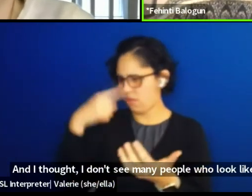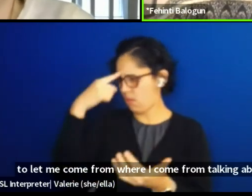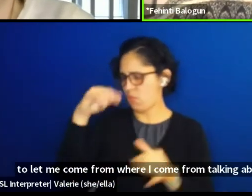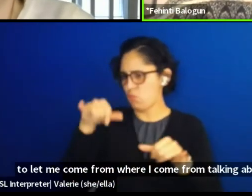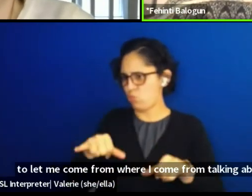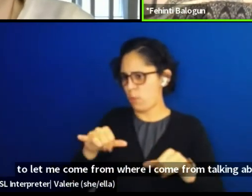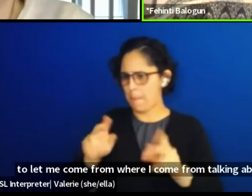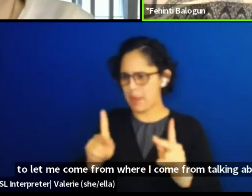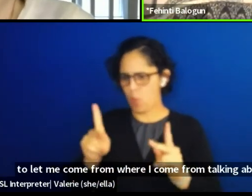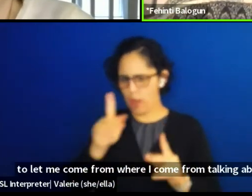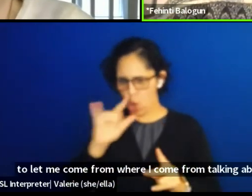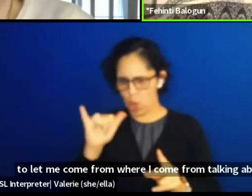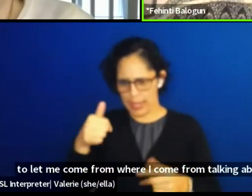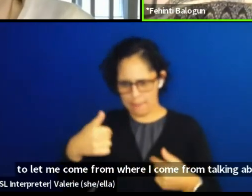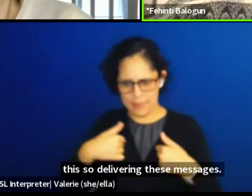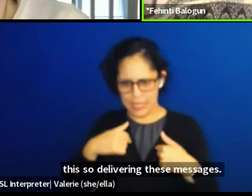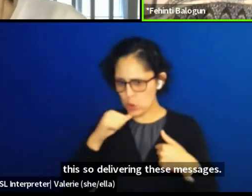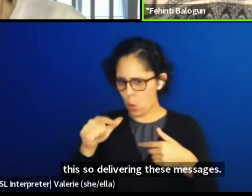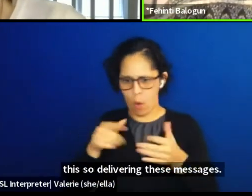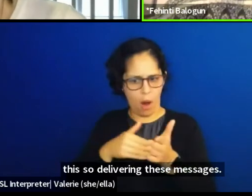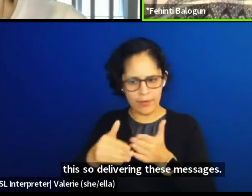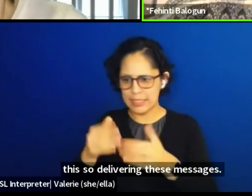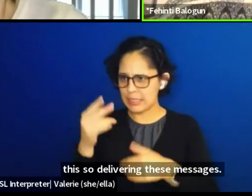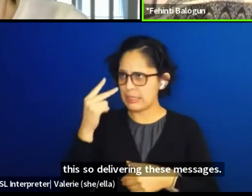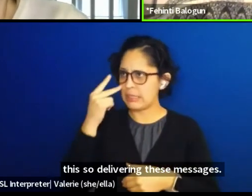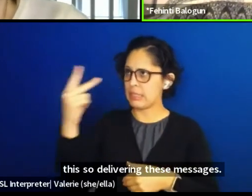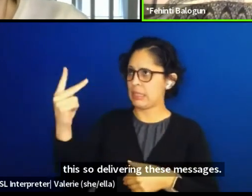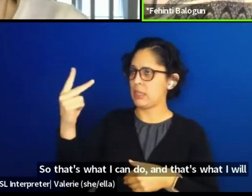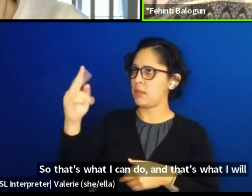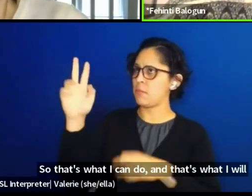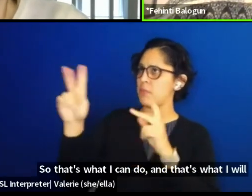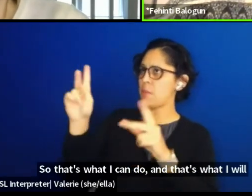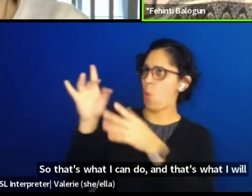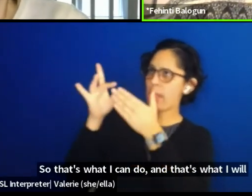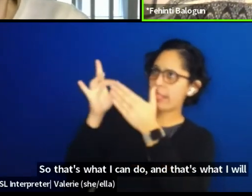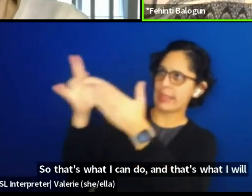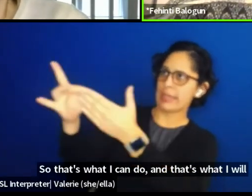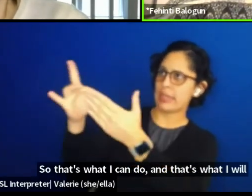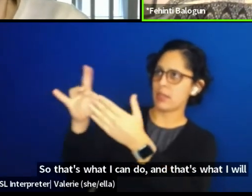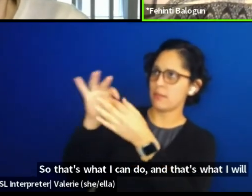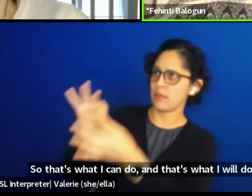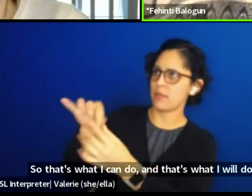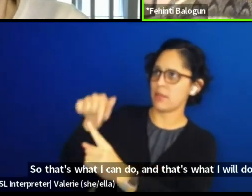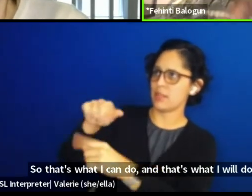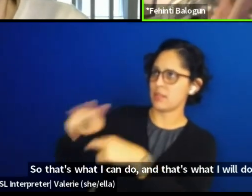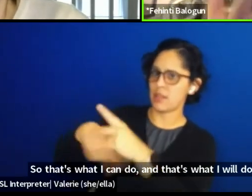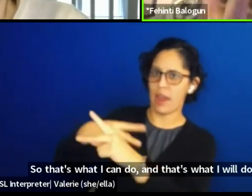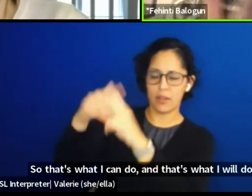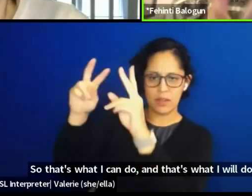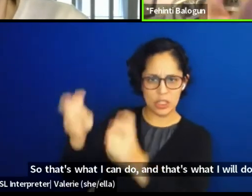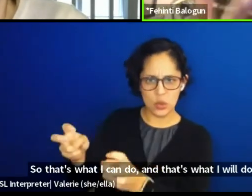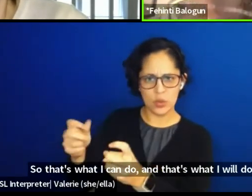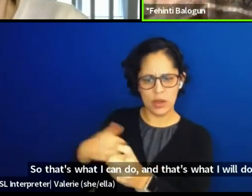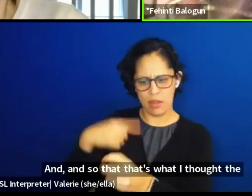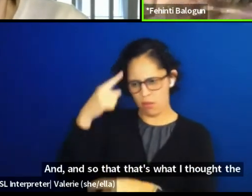So that's what I can do and that's what I will do. And so that's what I thought was important